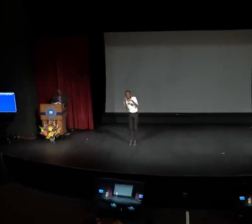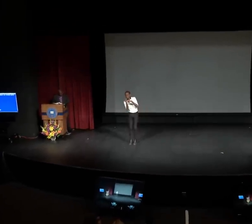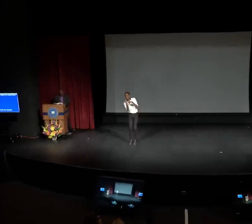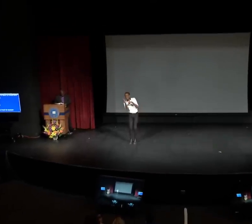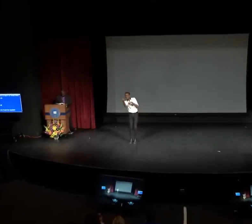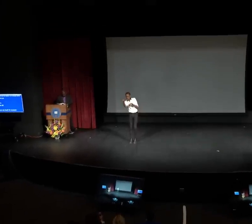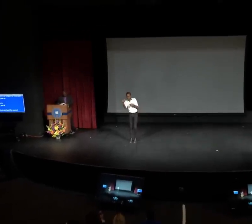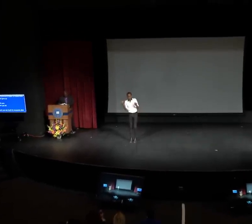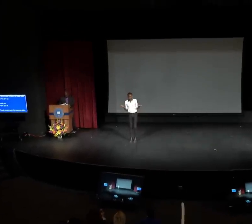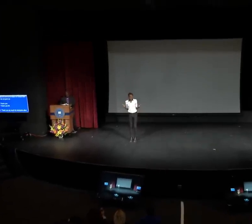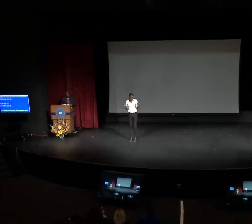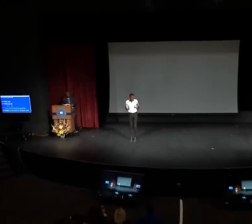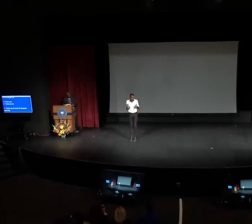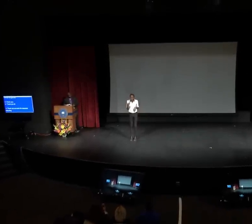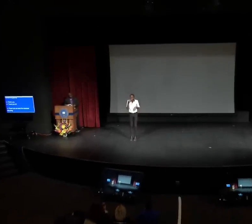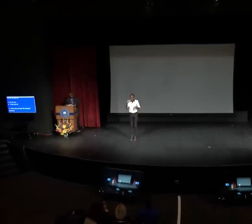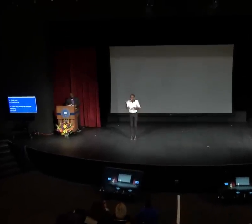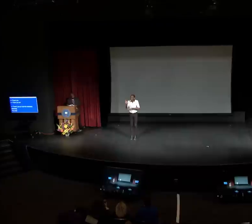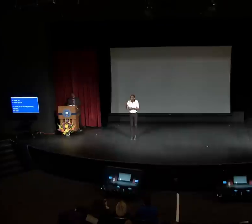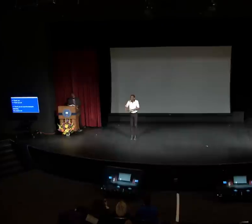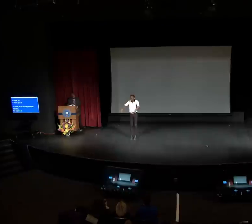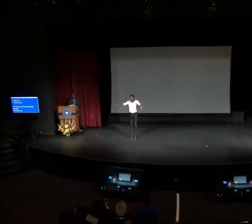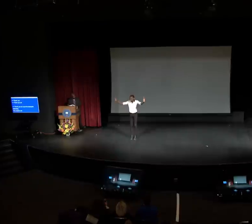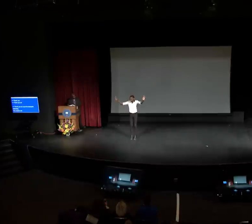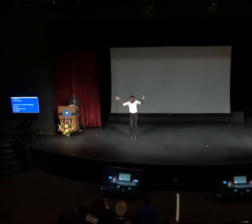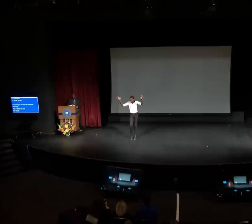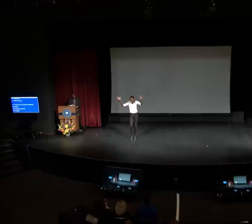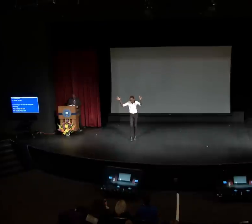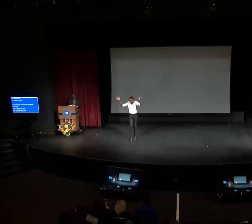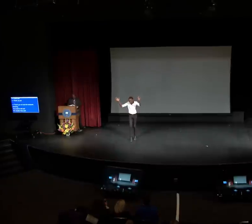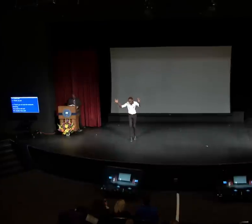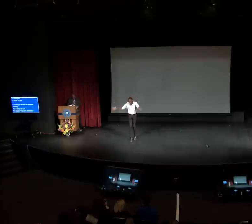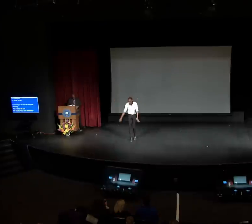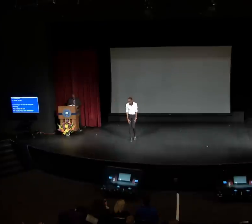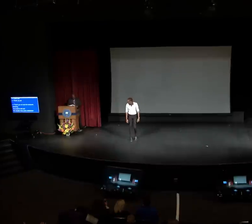We actually have some refreshments that are available outside. So everyone have a great afternoon!